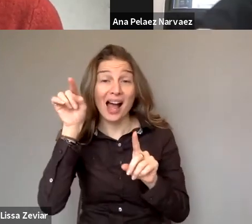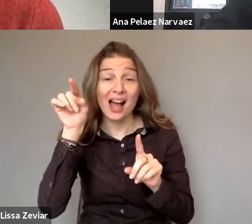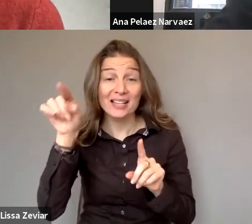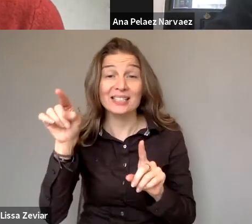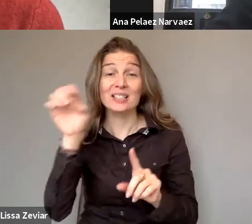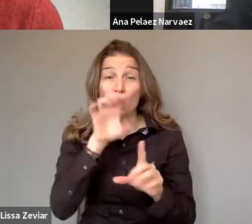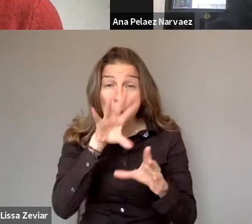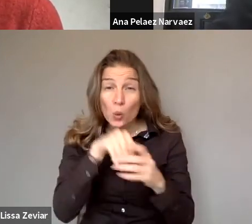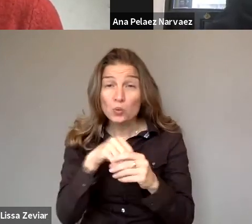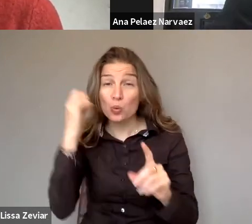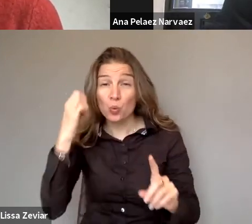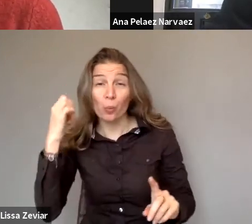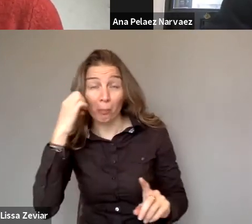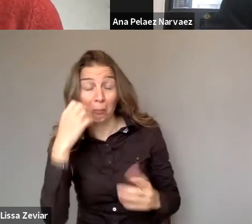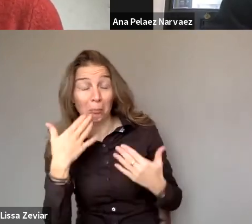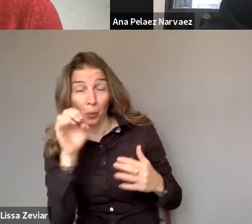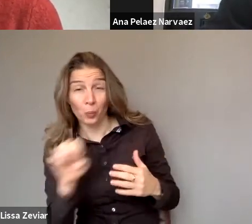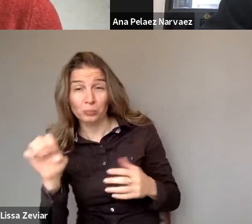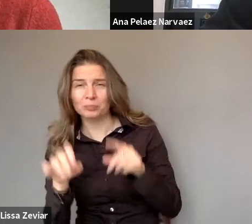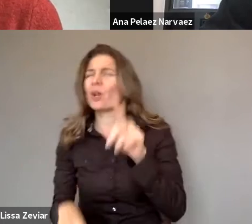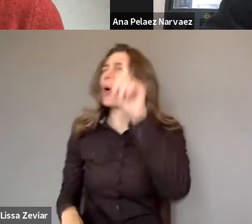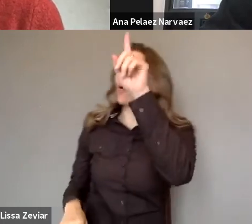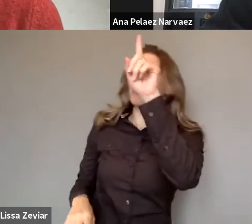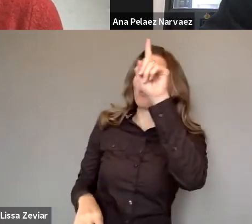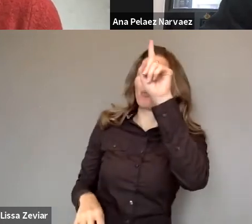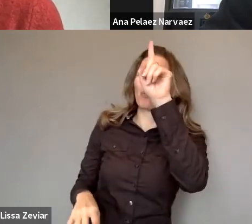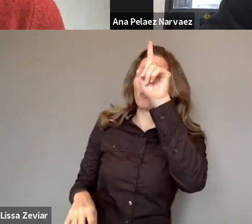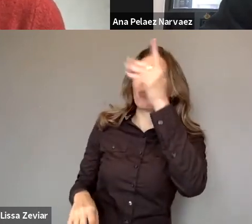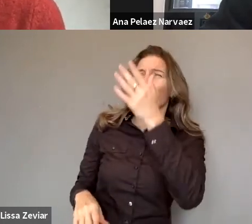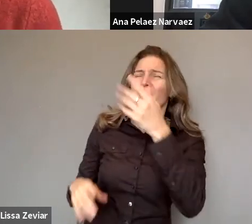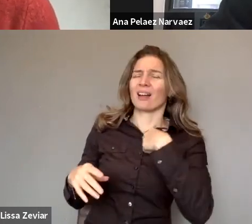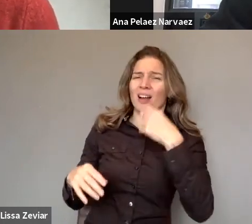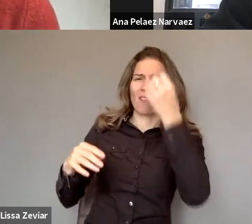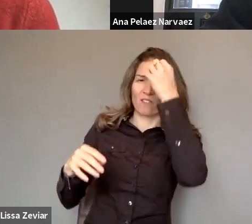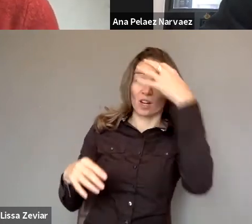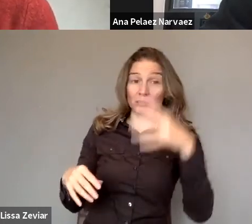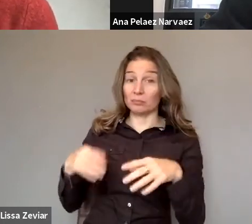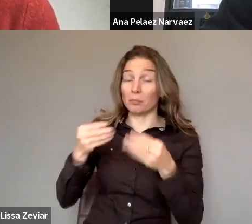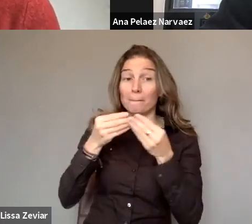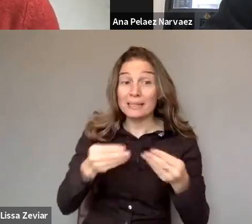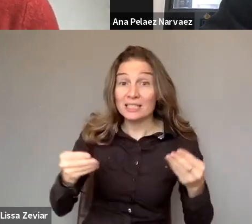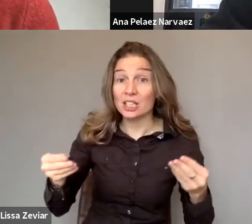I had forgotten one thing. The materials are available from Inclusion Europe.